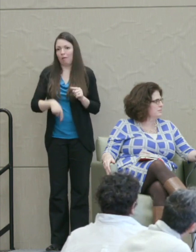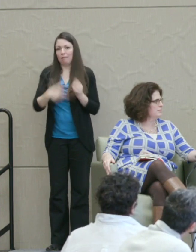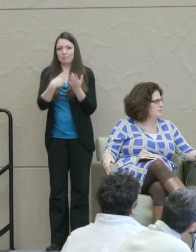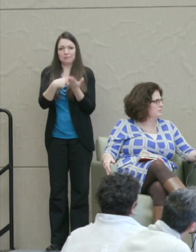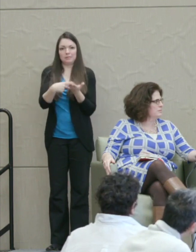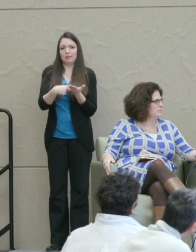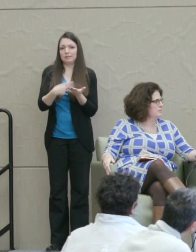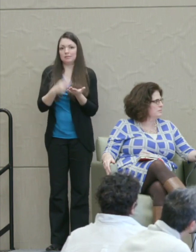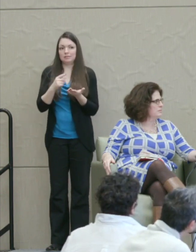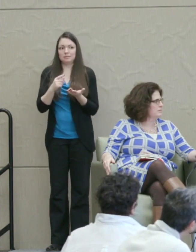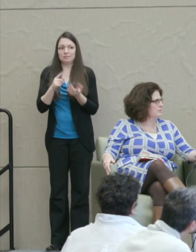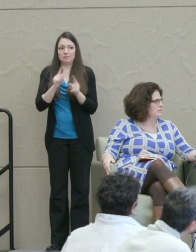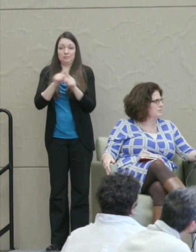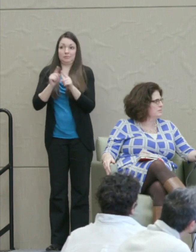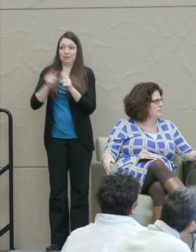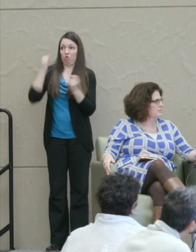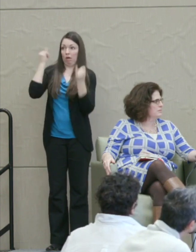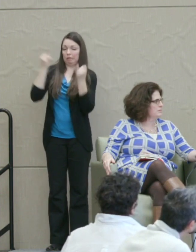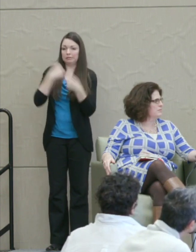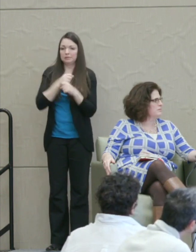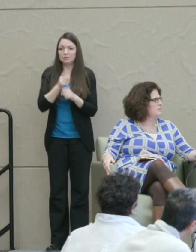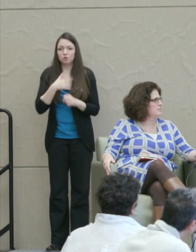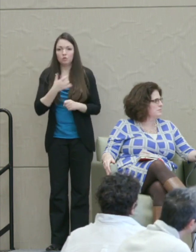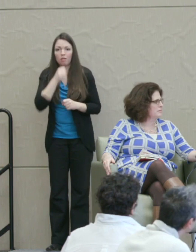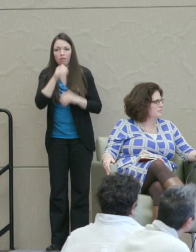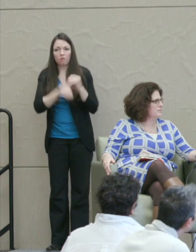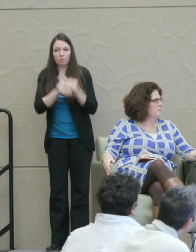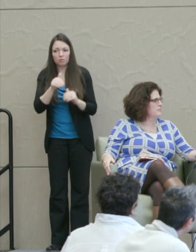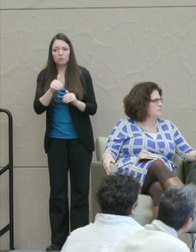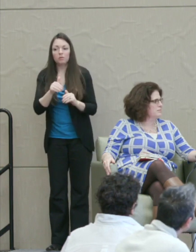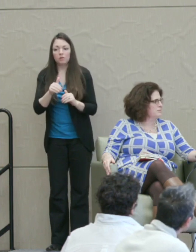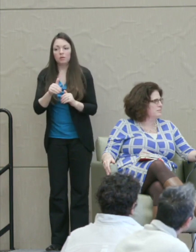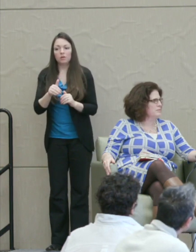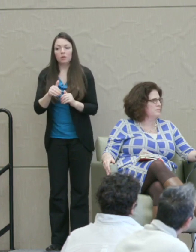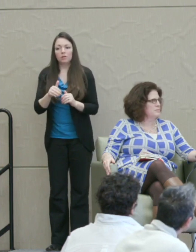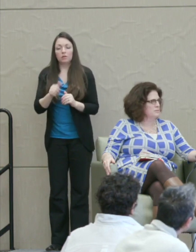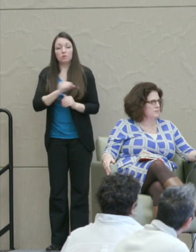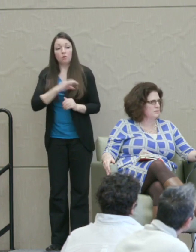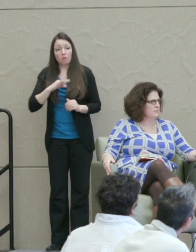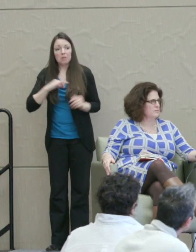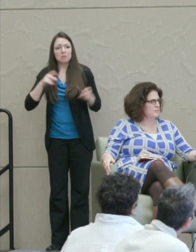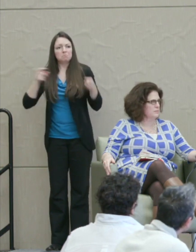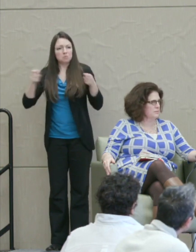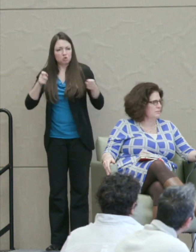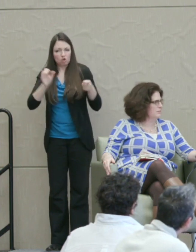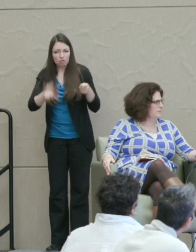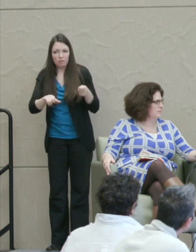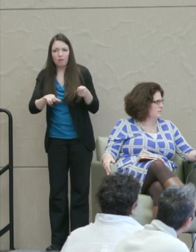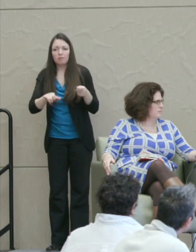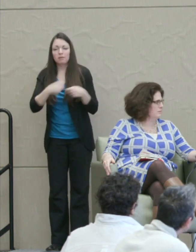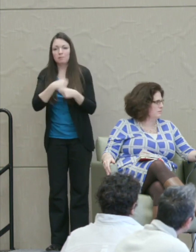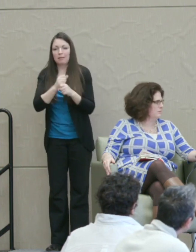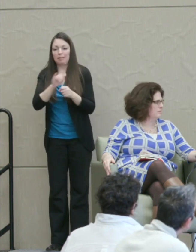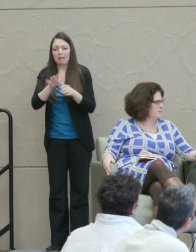ideas that make you feel uncomfortable. So the faculty is in charge of making that space respectful.